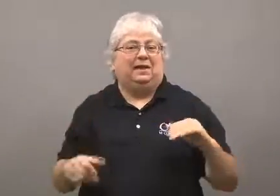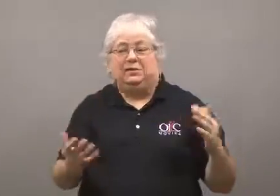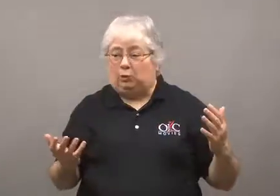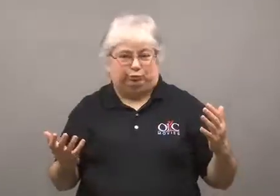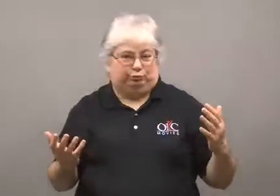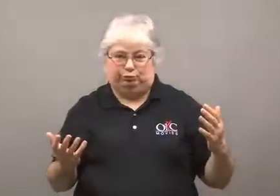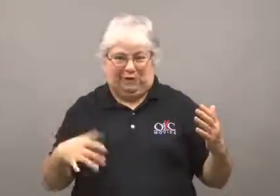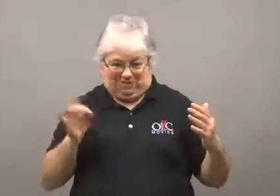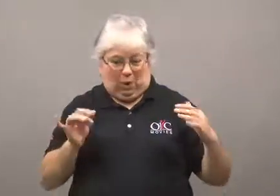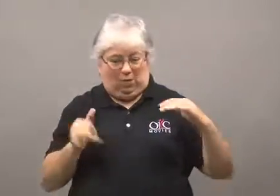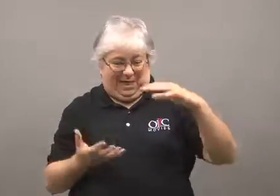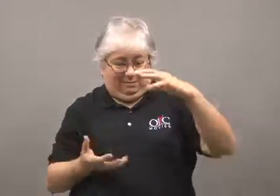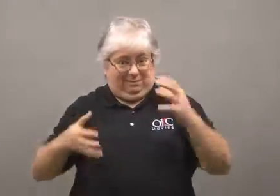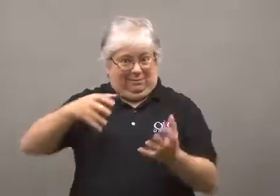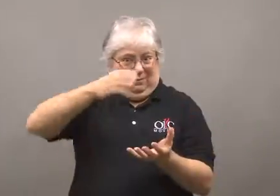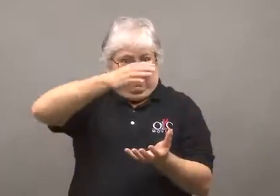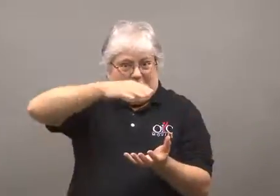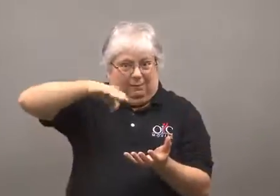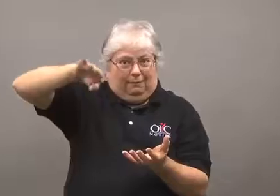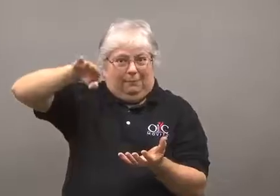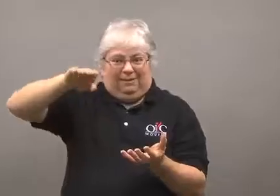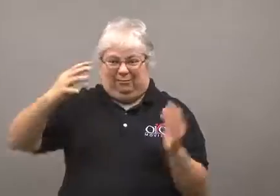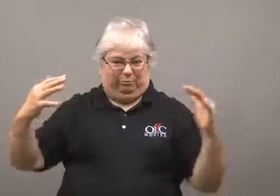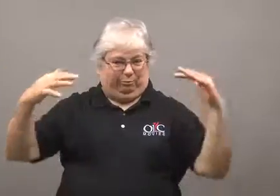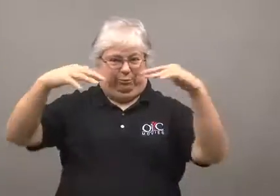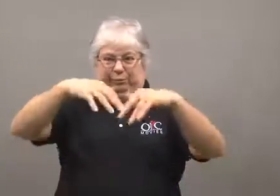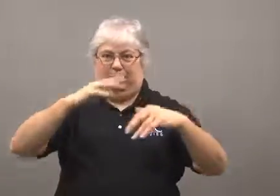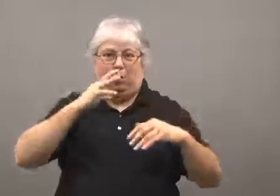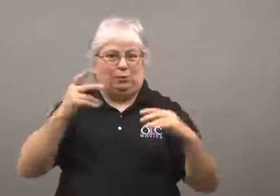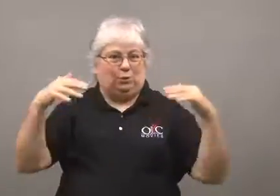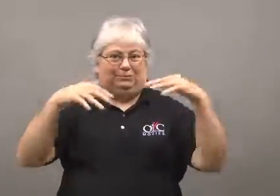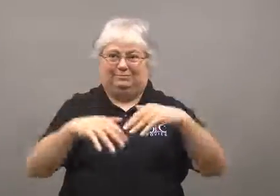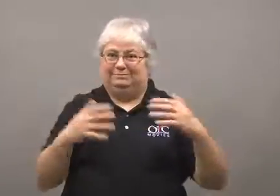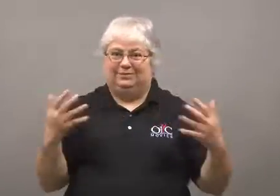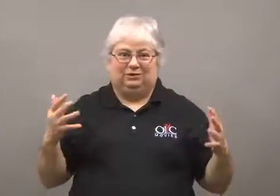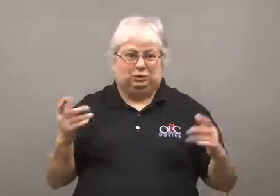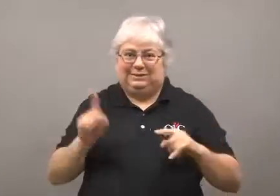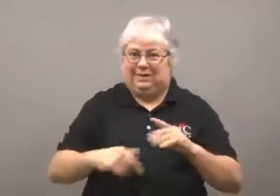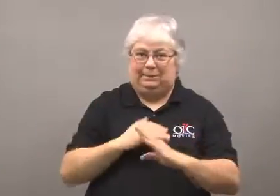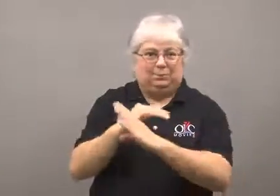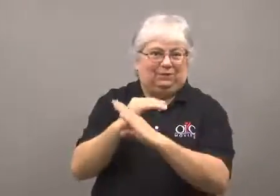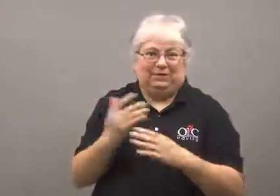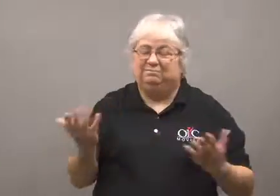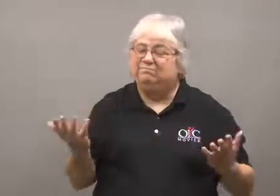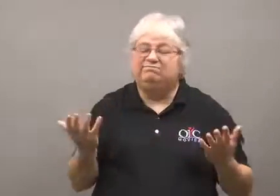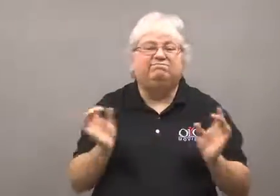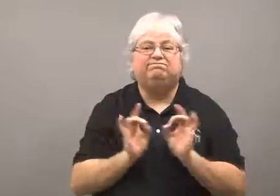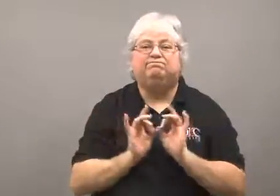Instead, they found the bowl shape depression which allows water to flow.